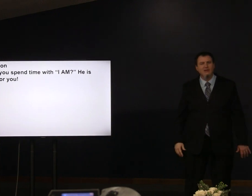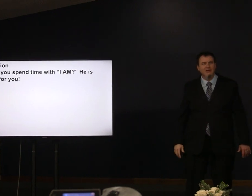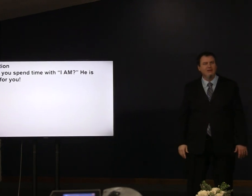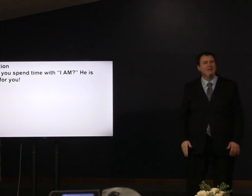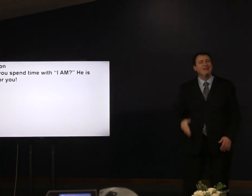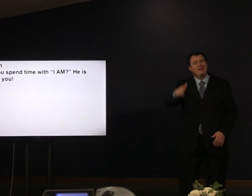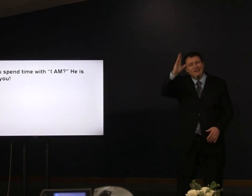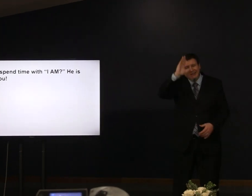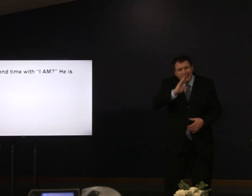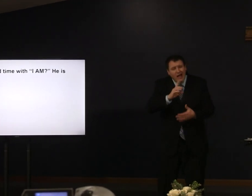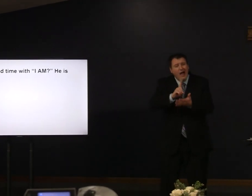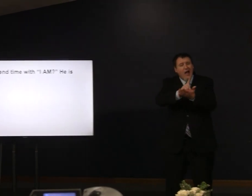in the garden